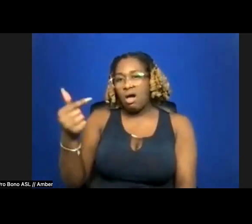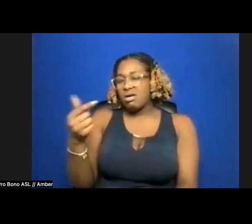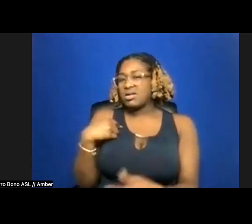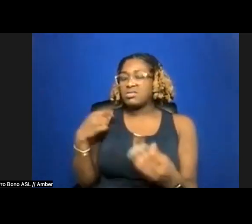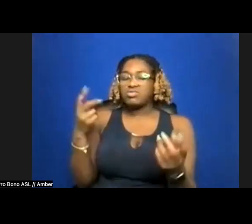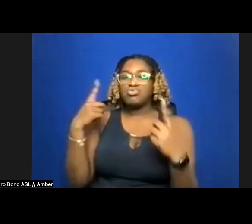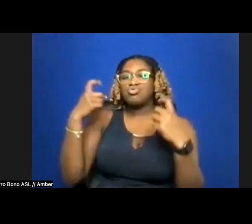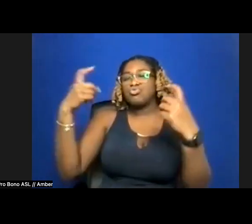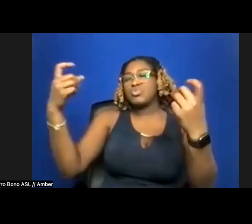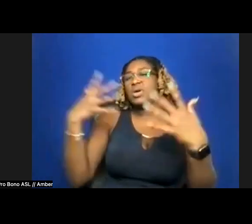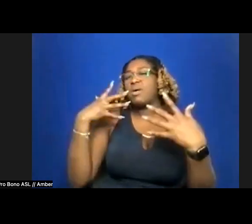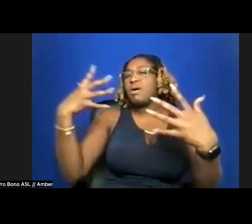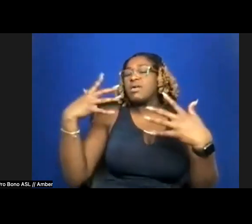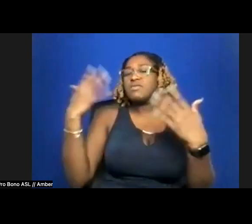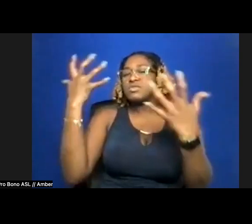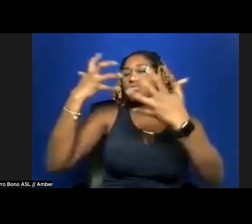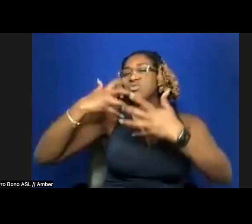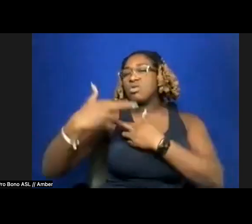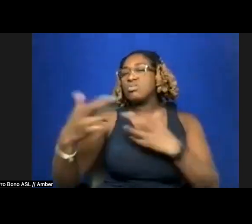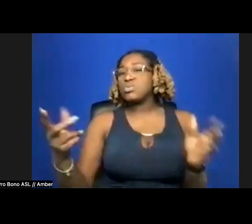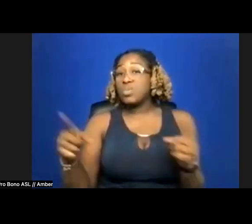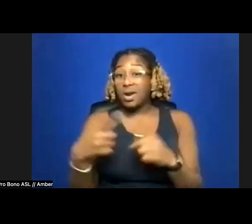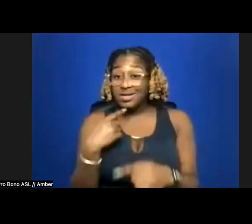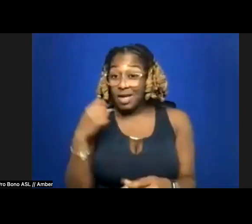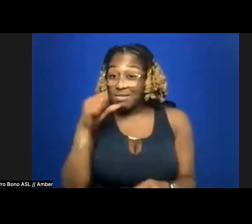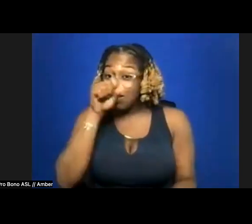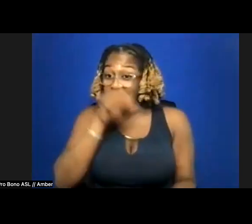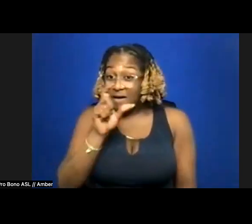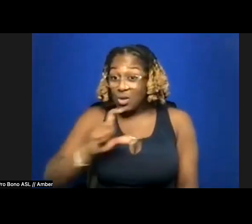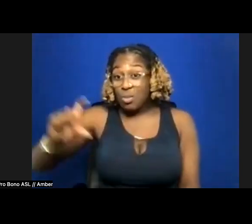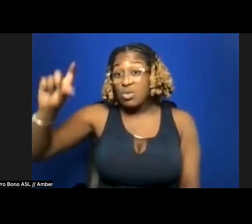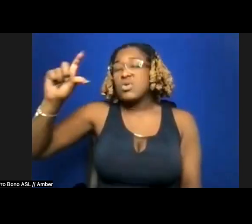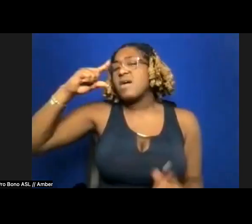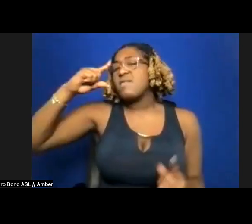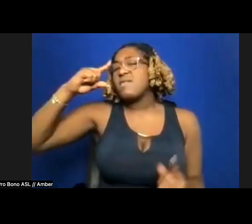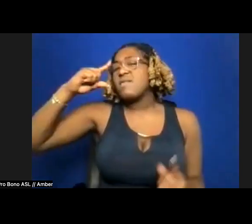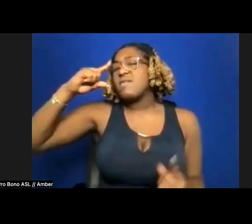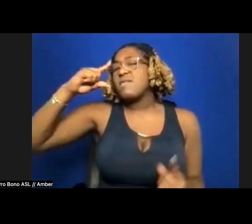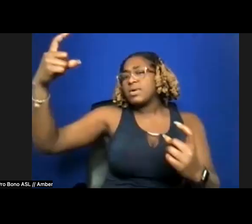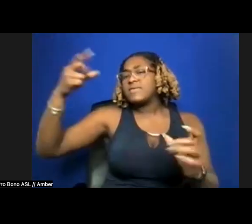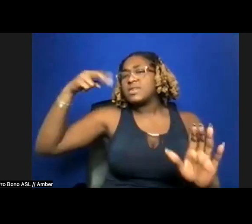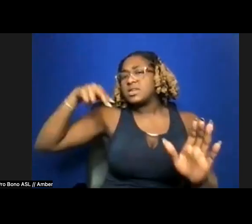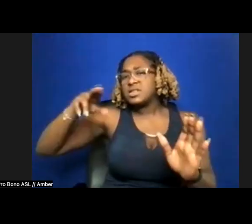and when I say I love the moon, I meant I've dreamed of tongue-punching it's gloomy craters,